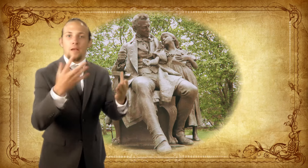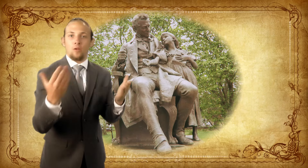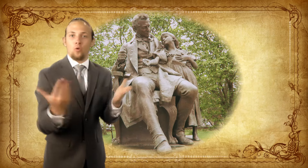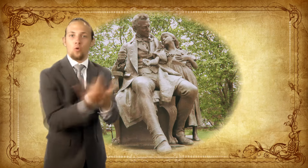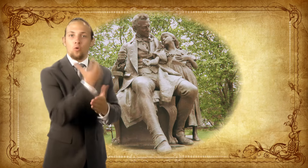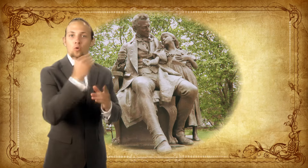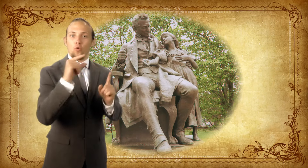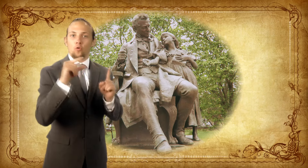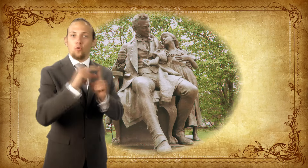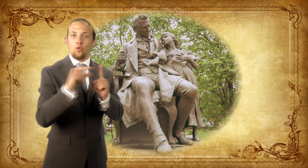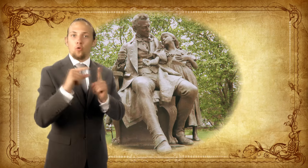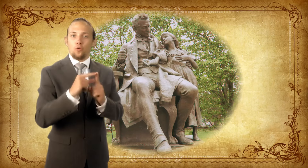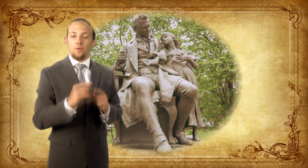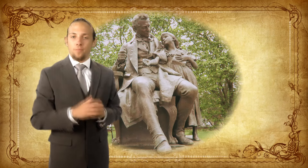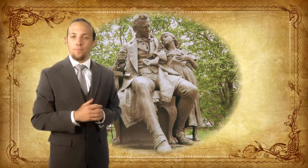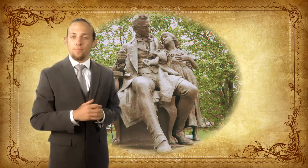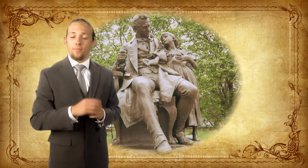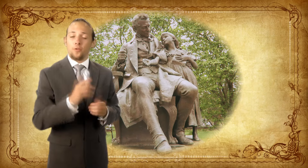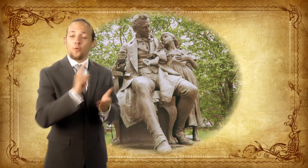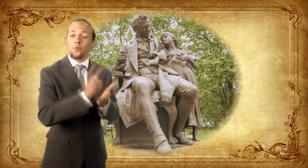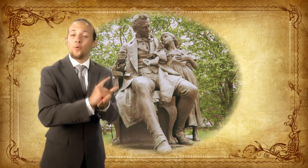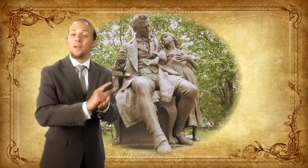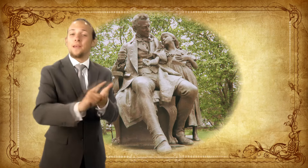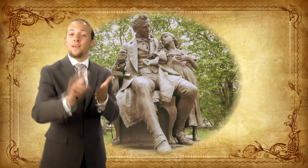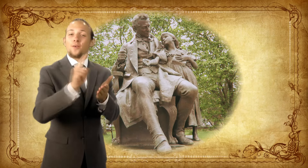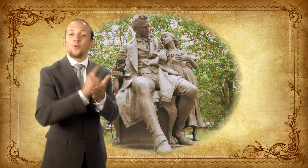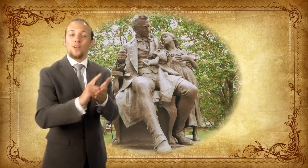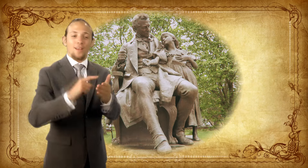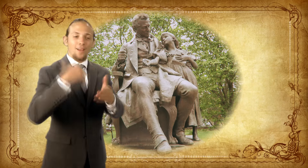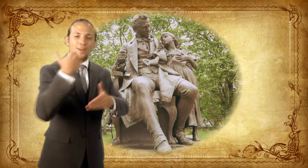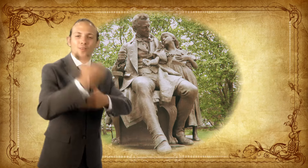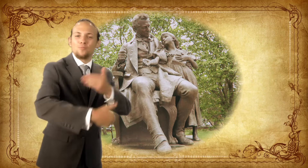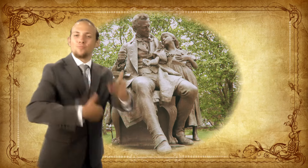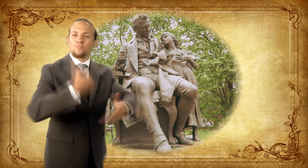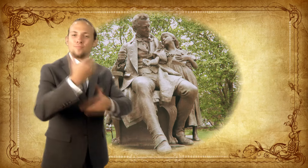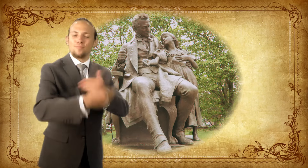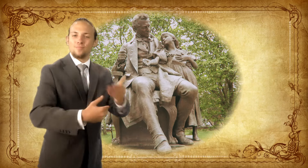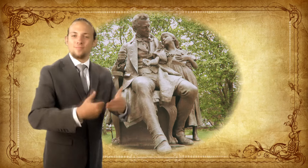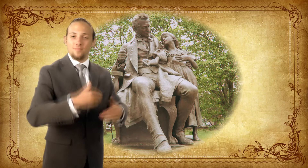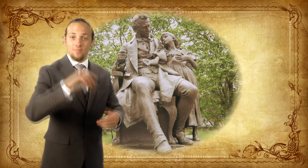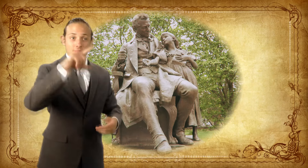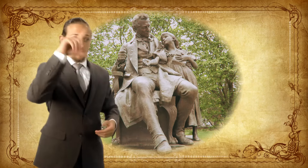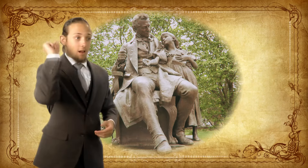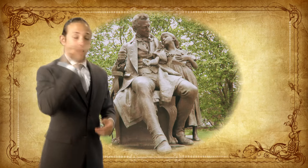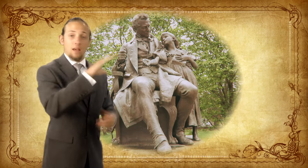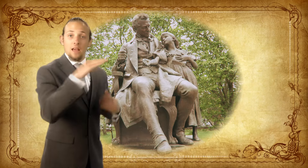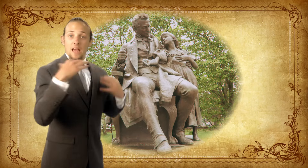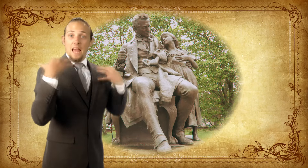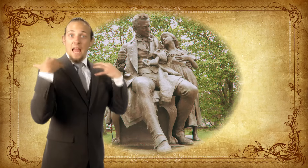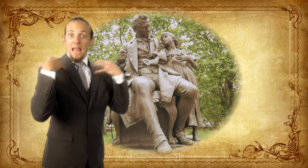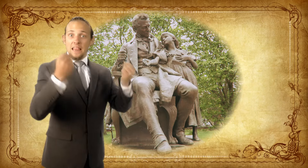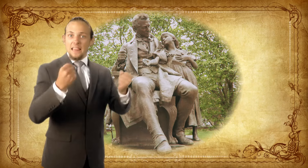she learned many new words! As the weeks passed, Thomas regained his health